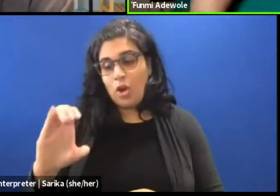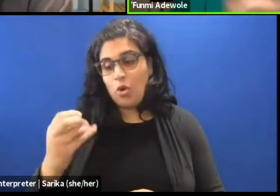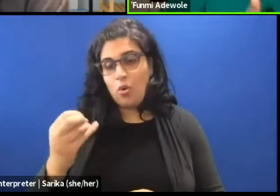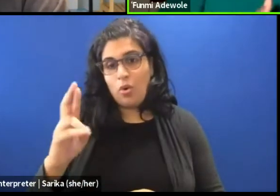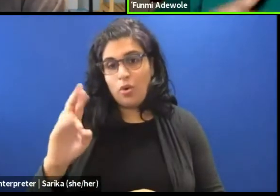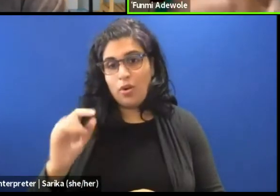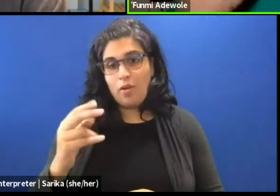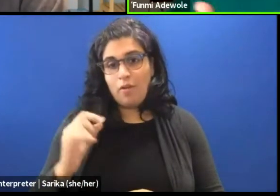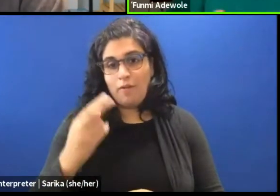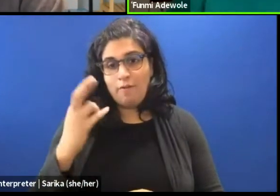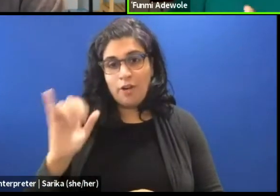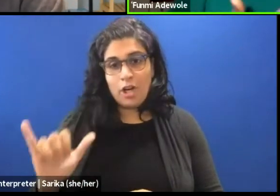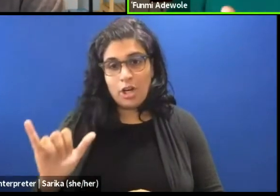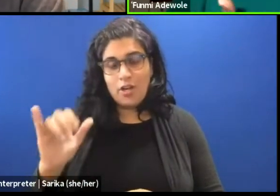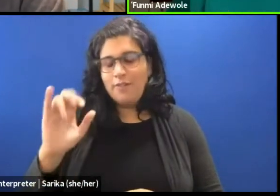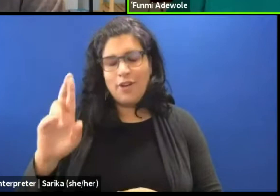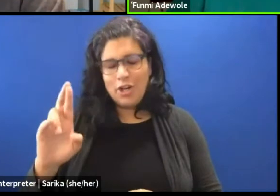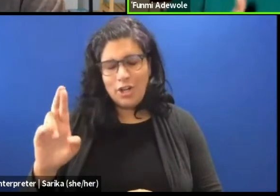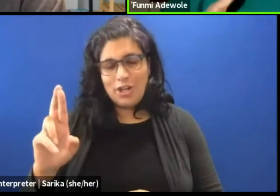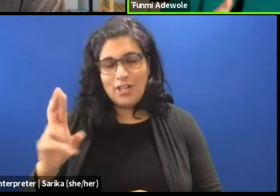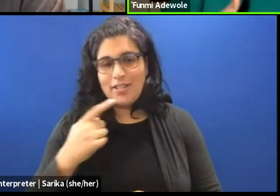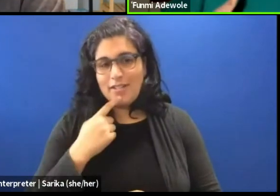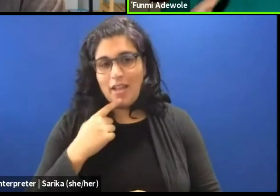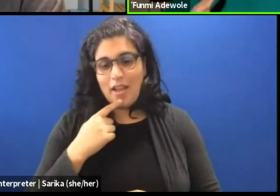he decided to go on stage with,